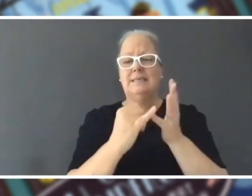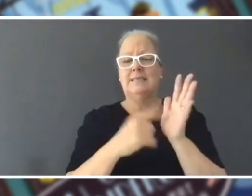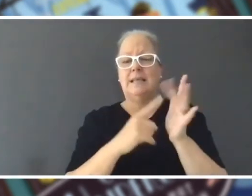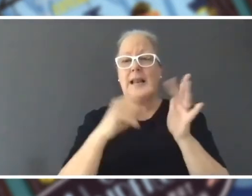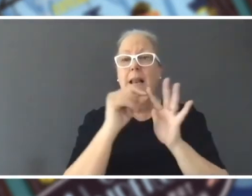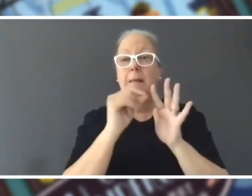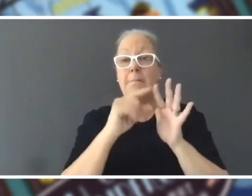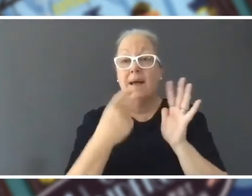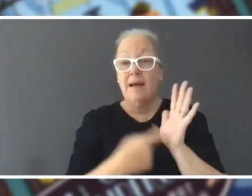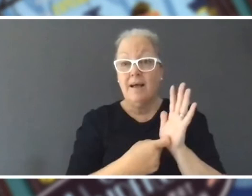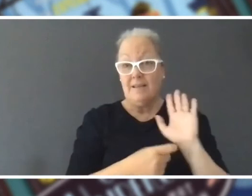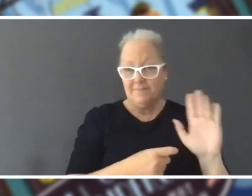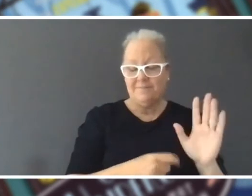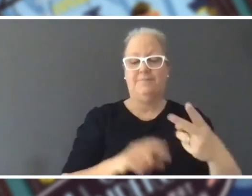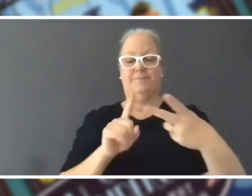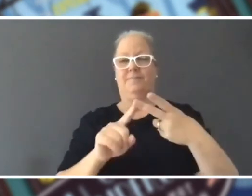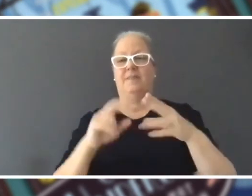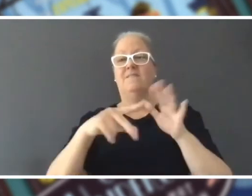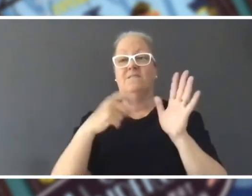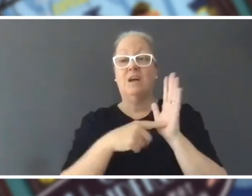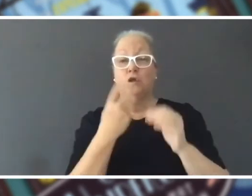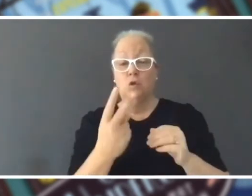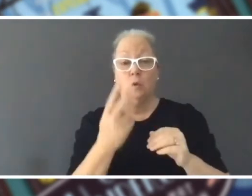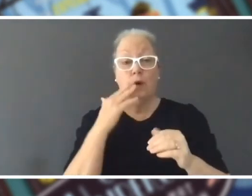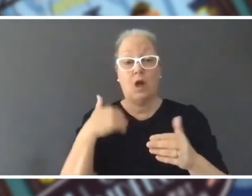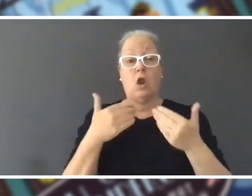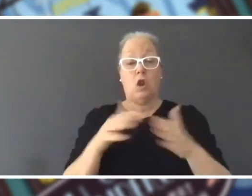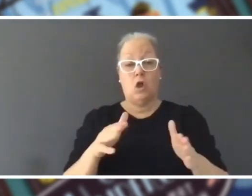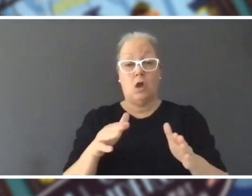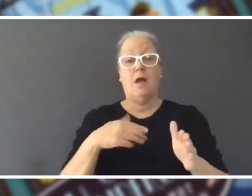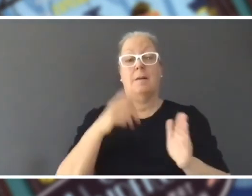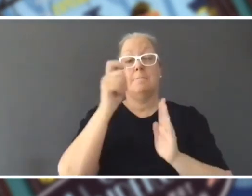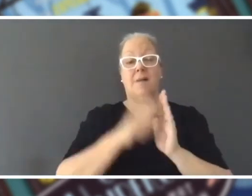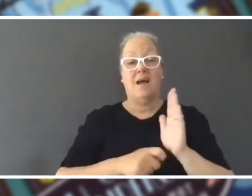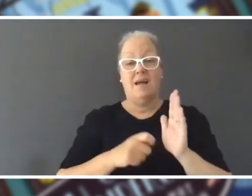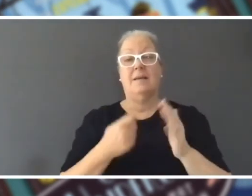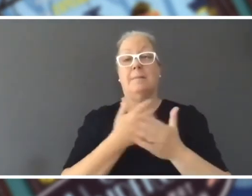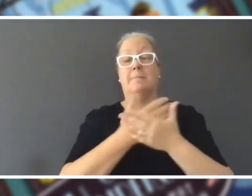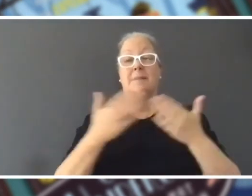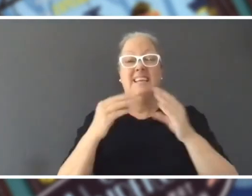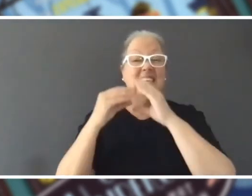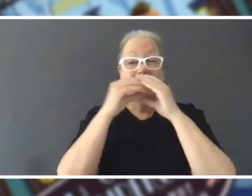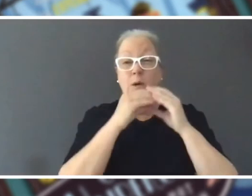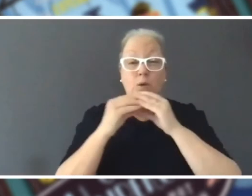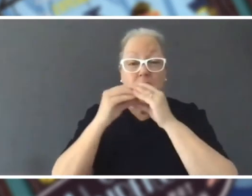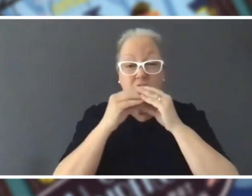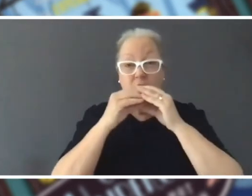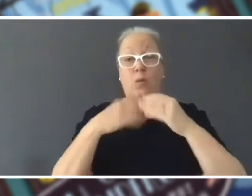Fact number two, after i lost I went and bought a big messy sandwich and it fell right in my lap